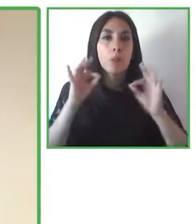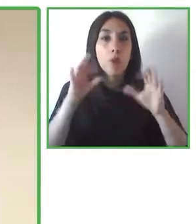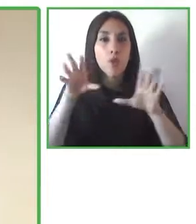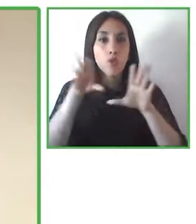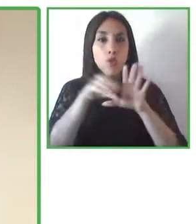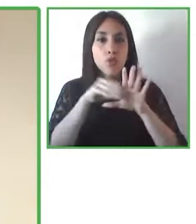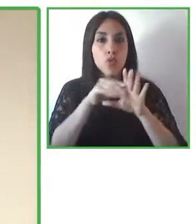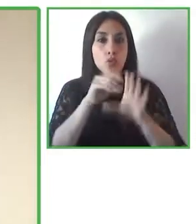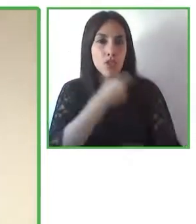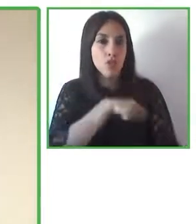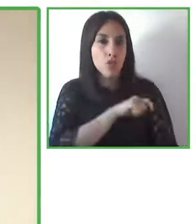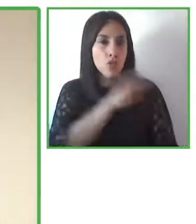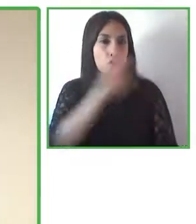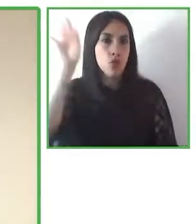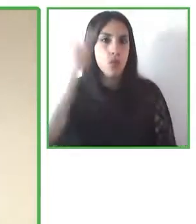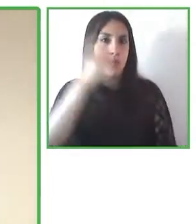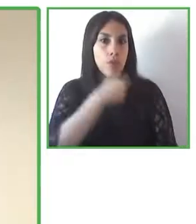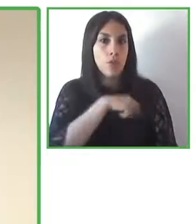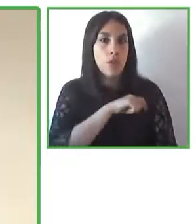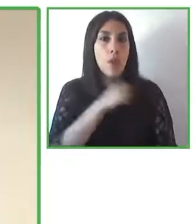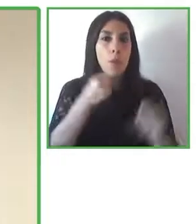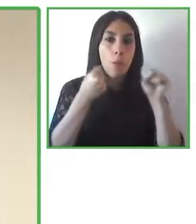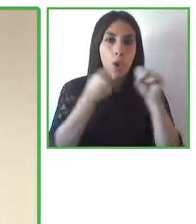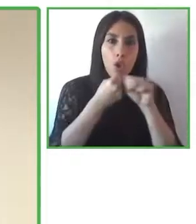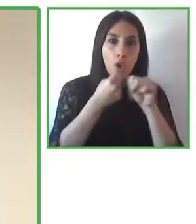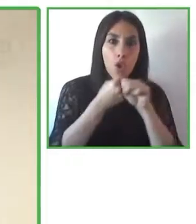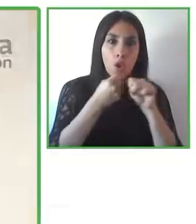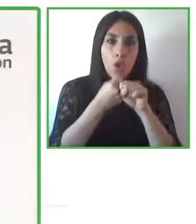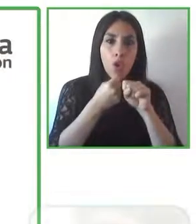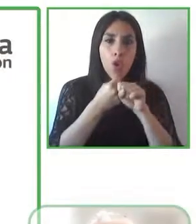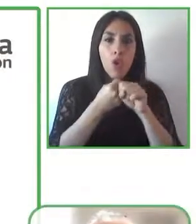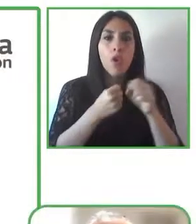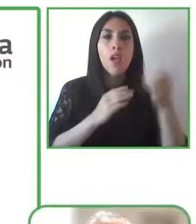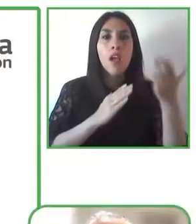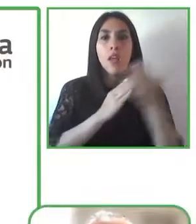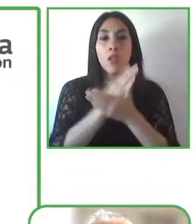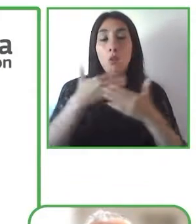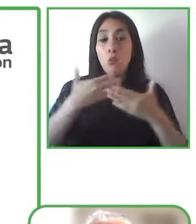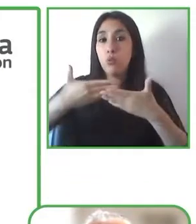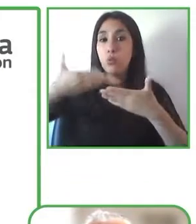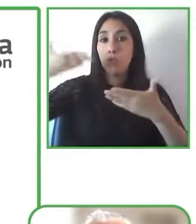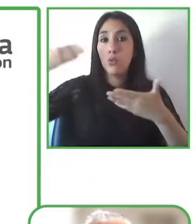with and Spain has been cooperating with this organization for many years. I want to introduce